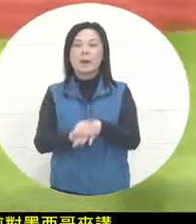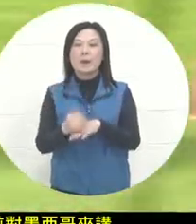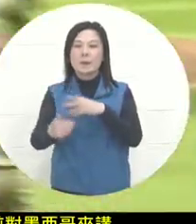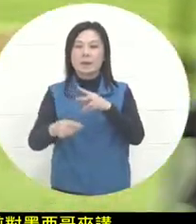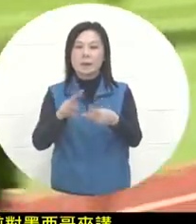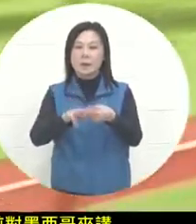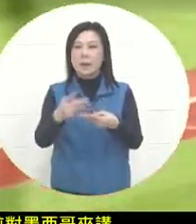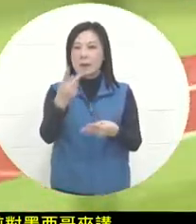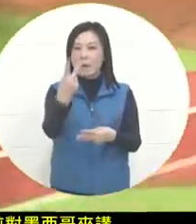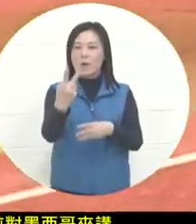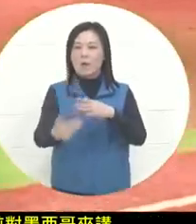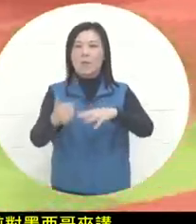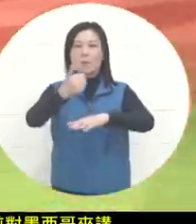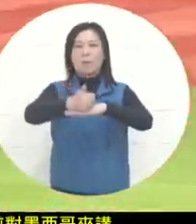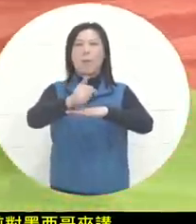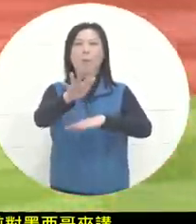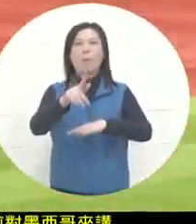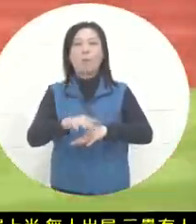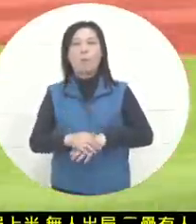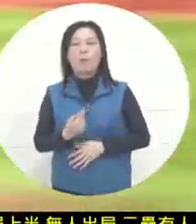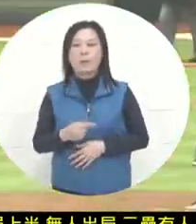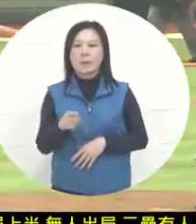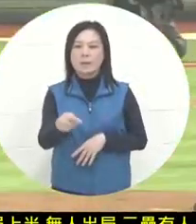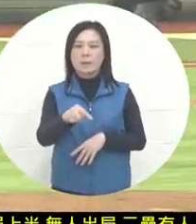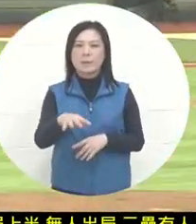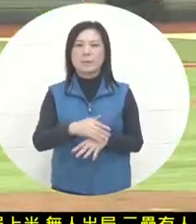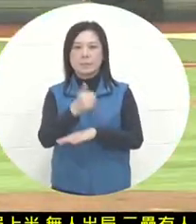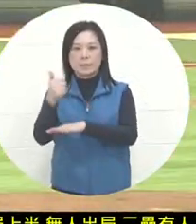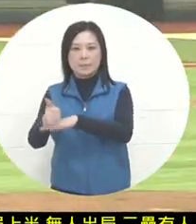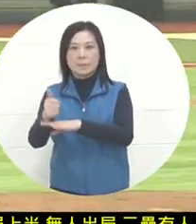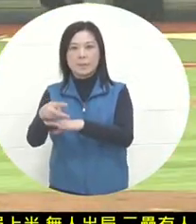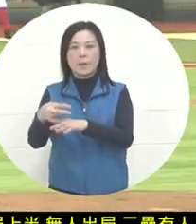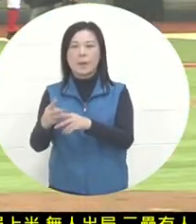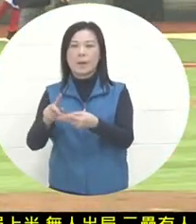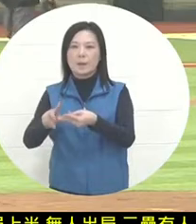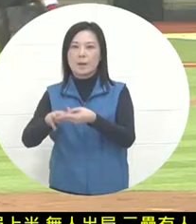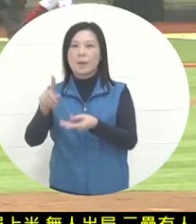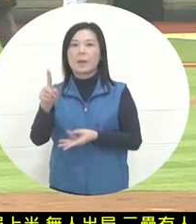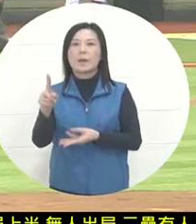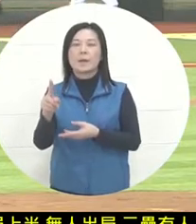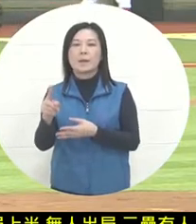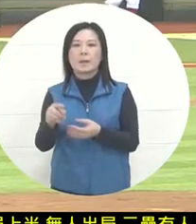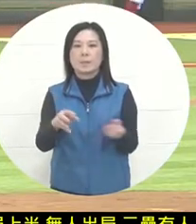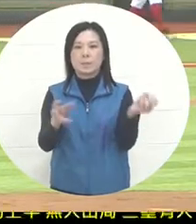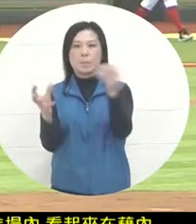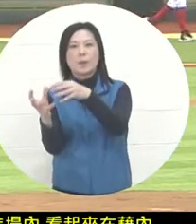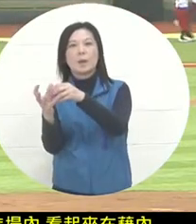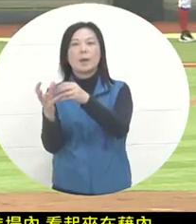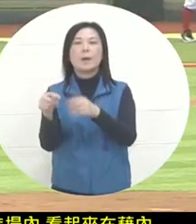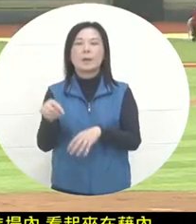and passed down. There is no problem. But this The first baseman